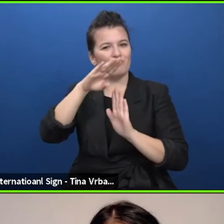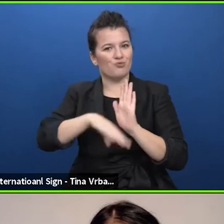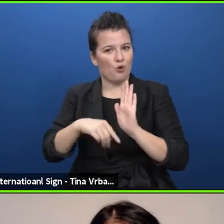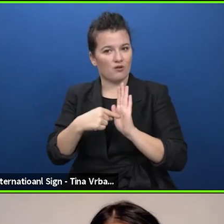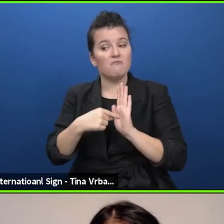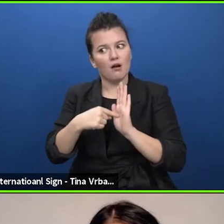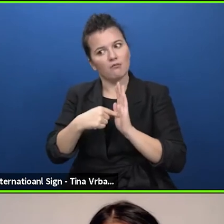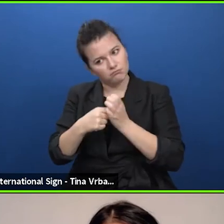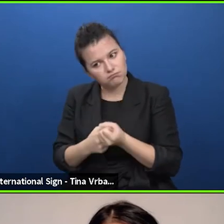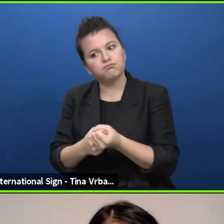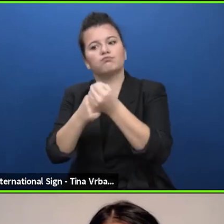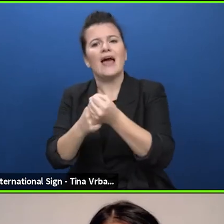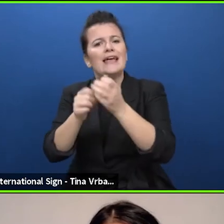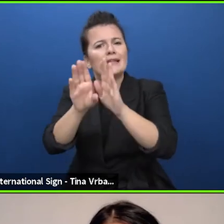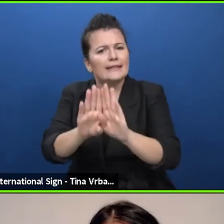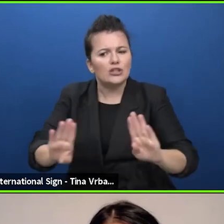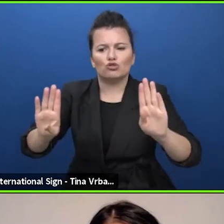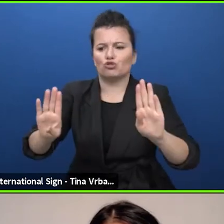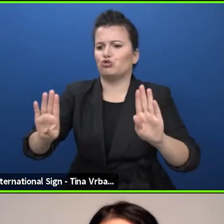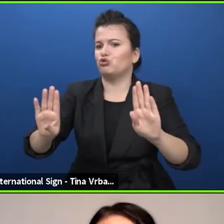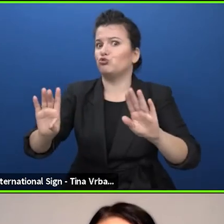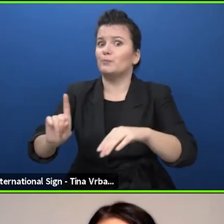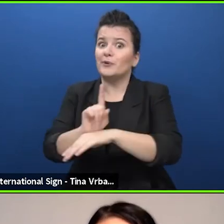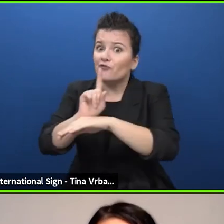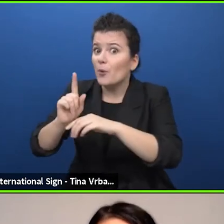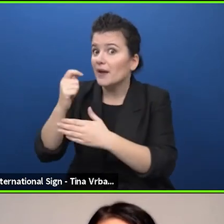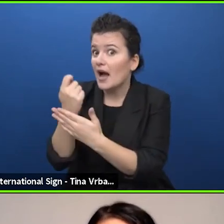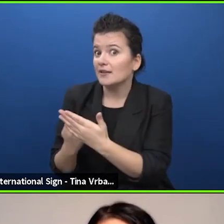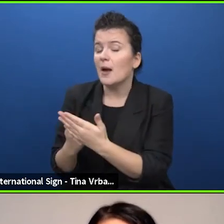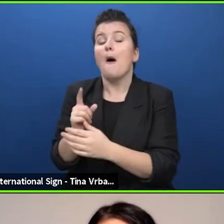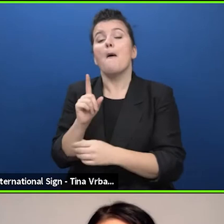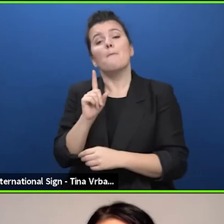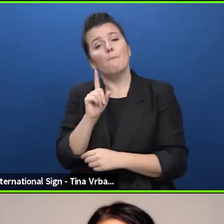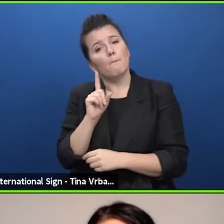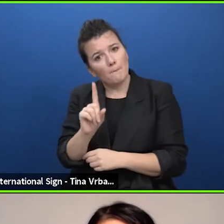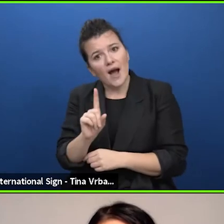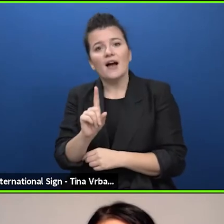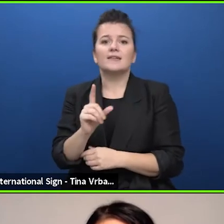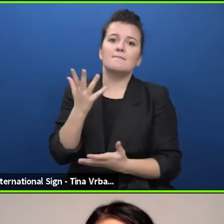but that there may be other issues that are at stake still for this particular art form that